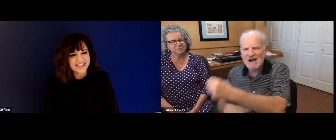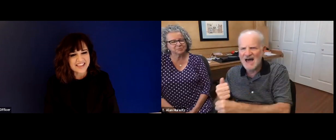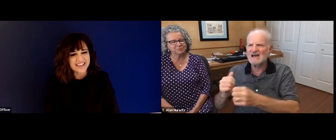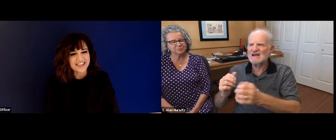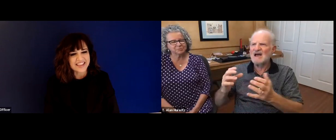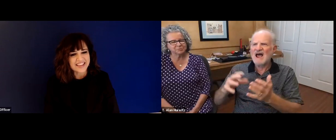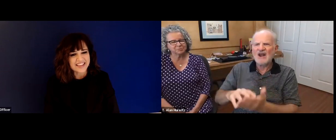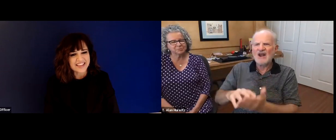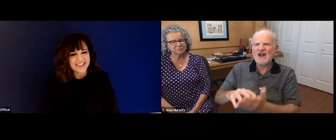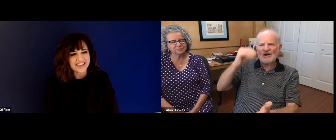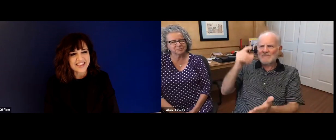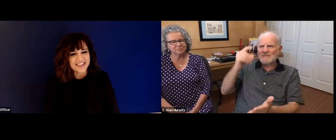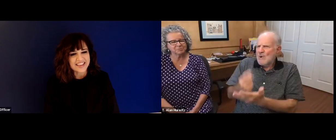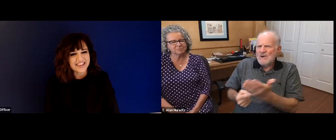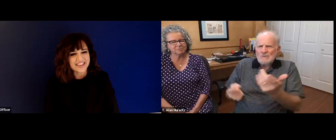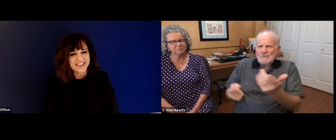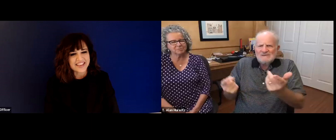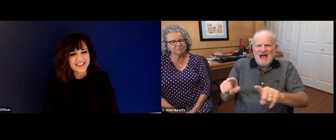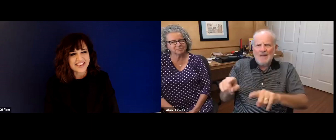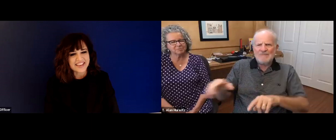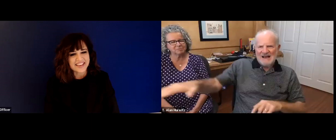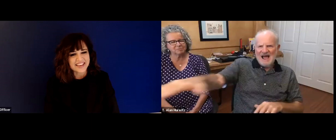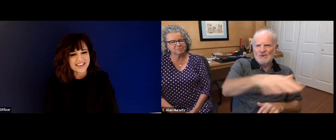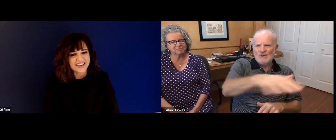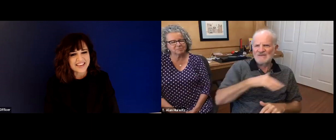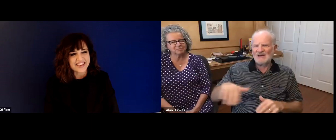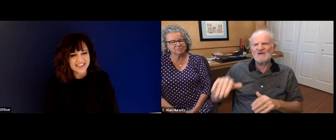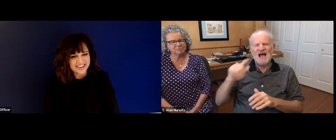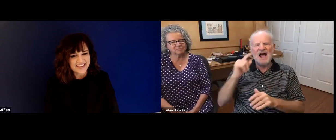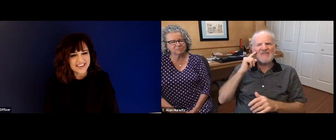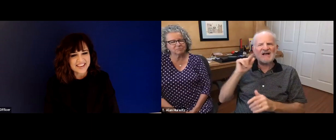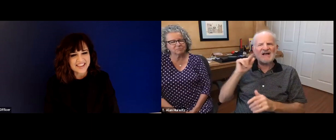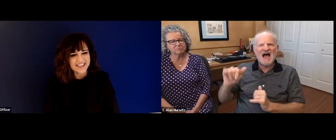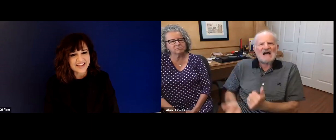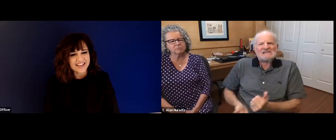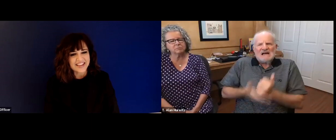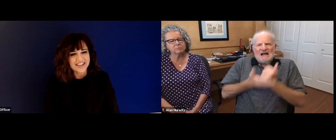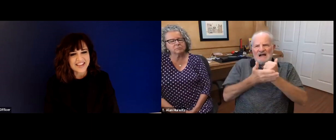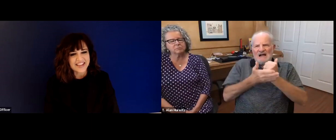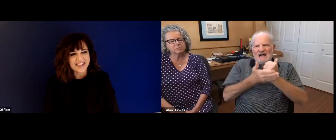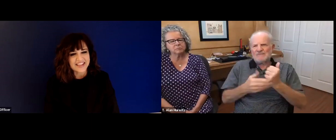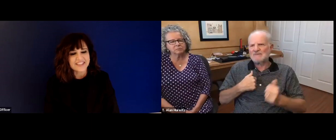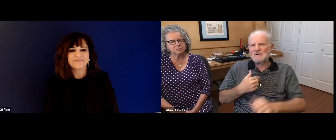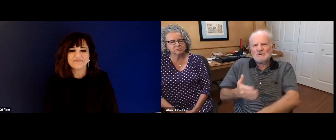committee members, whether they be faculty or teachers, alumni,